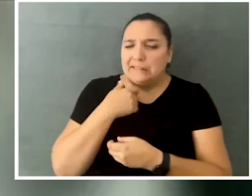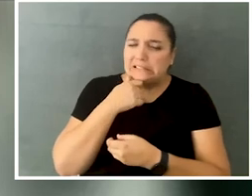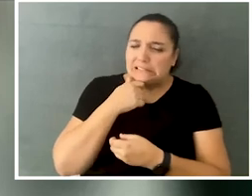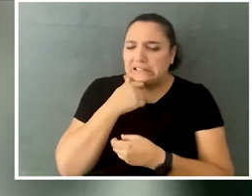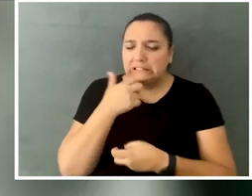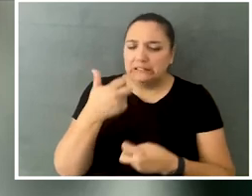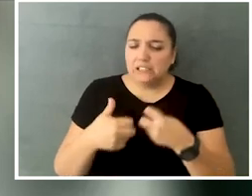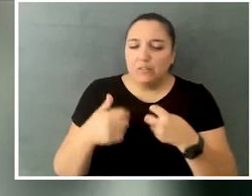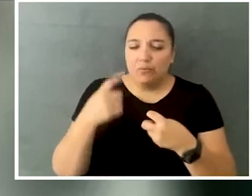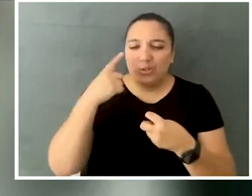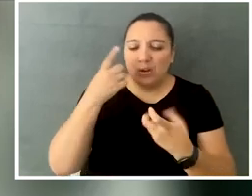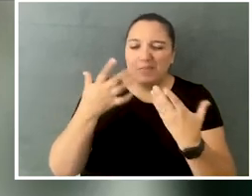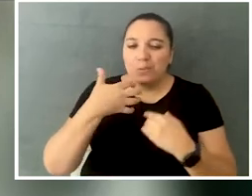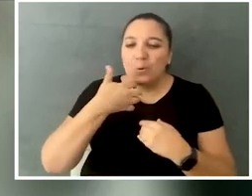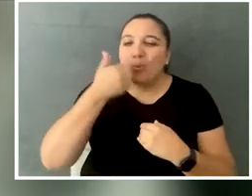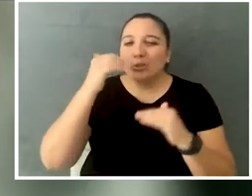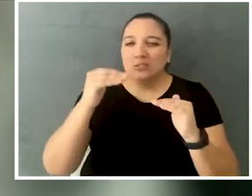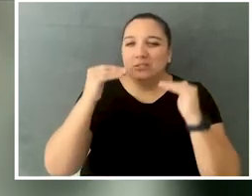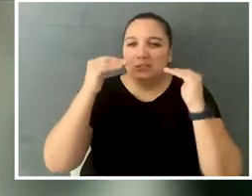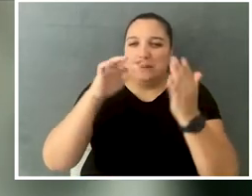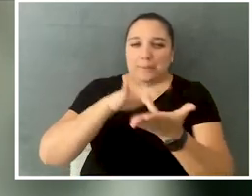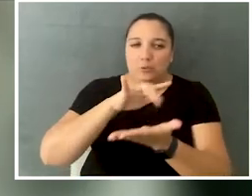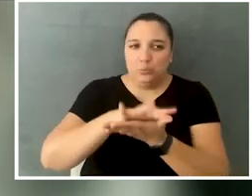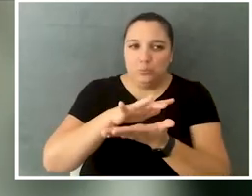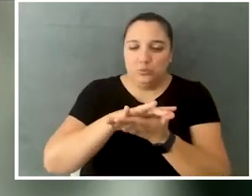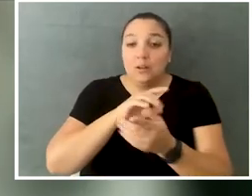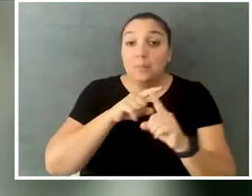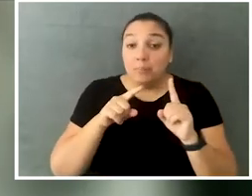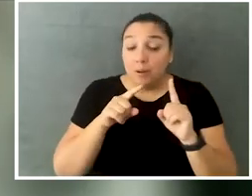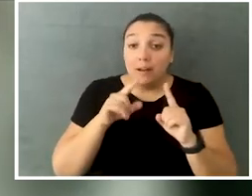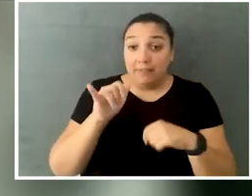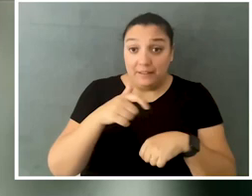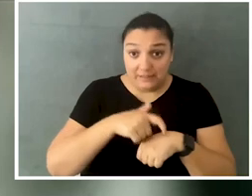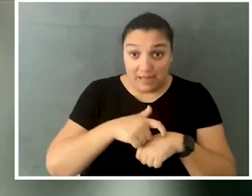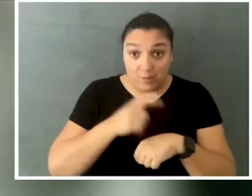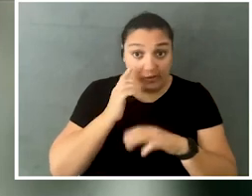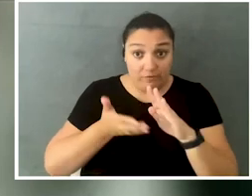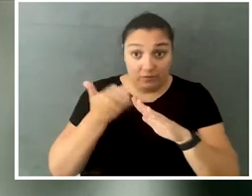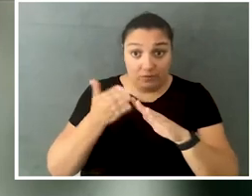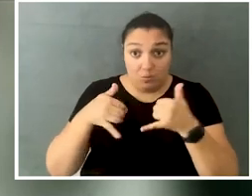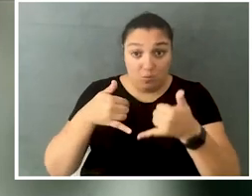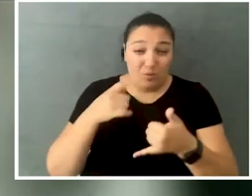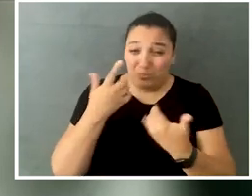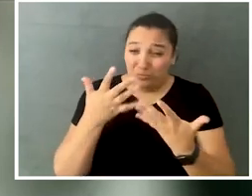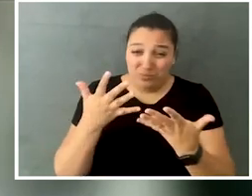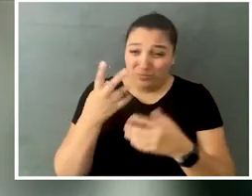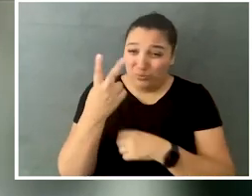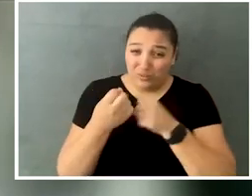so we decided to just move it up to middle school, but in the course of the time that we've run the award, we've only run it for two years so far,